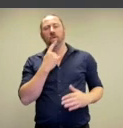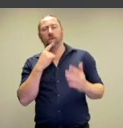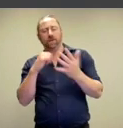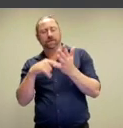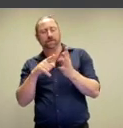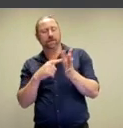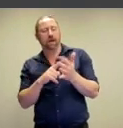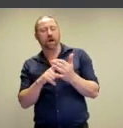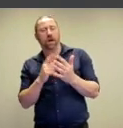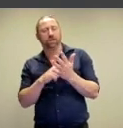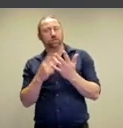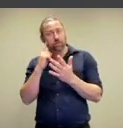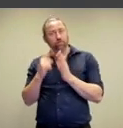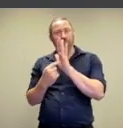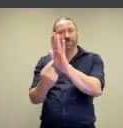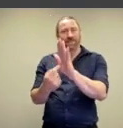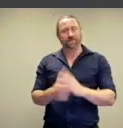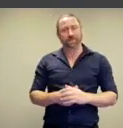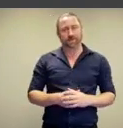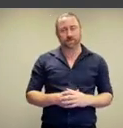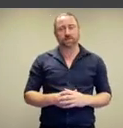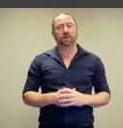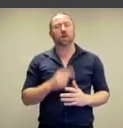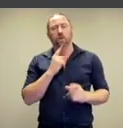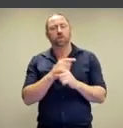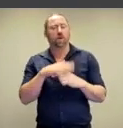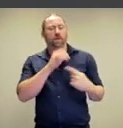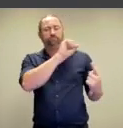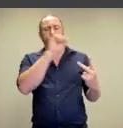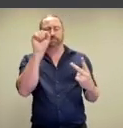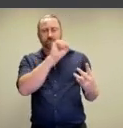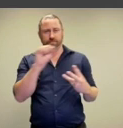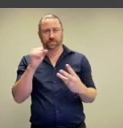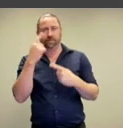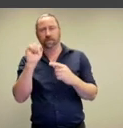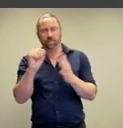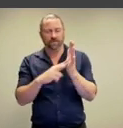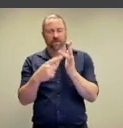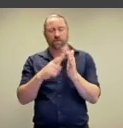style would you go for? And I’ll tell you a little bit about